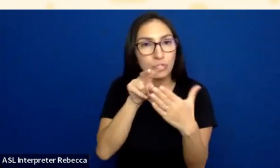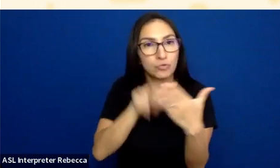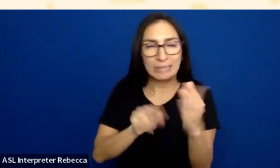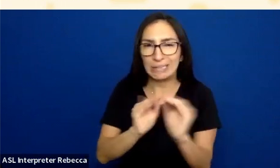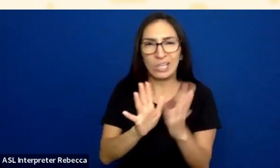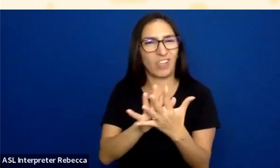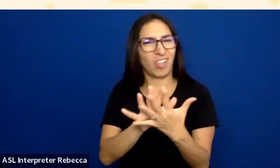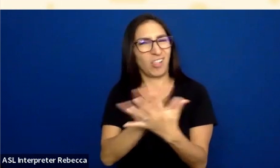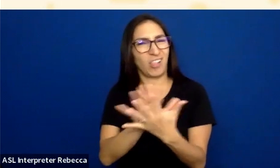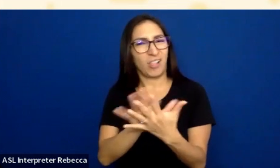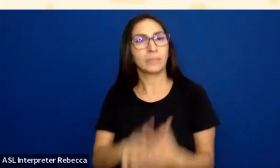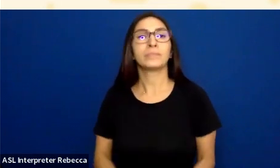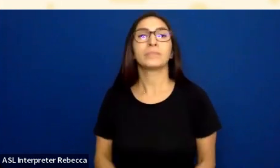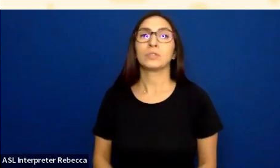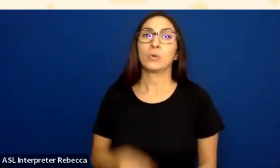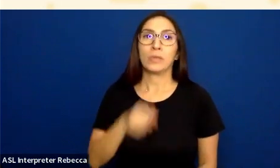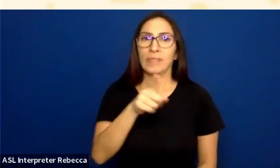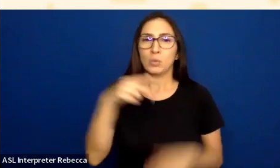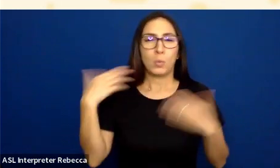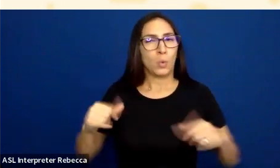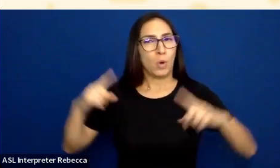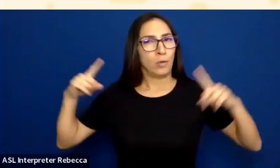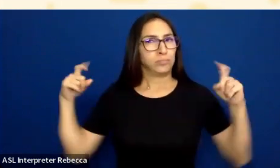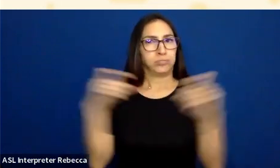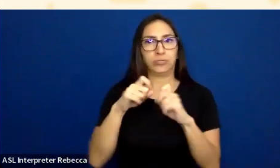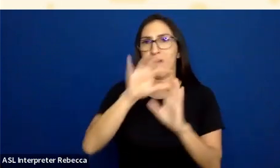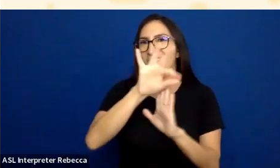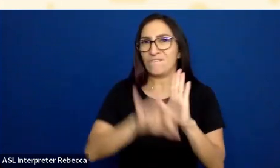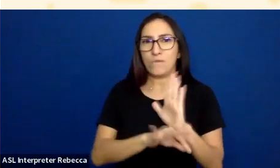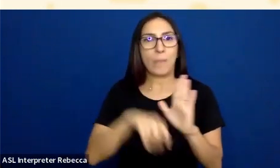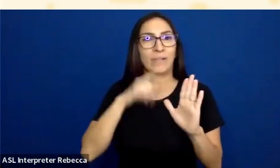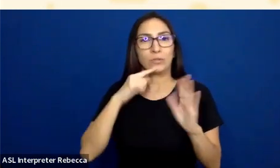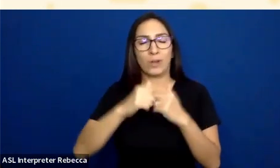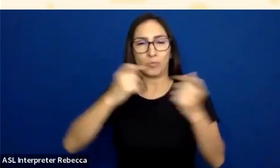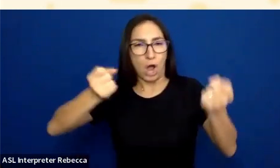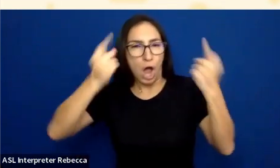is a fairly complex formula to try to weigh these different colors. Don’t worry about the formula; it's just a slide to say,